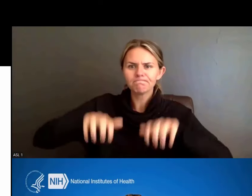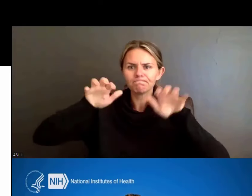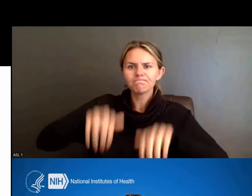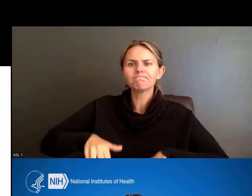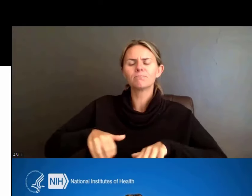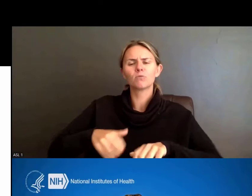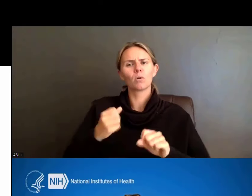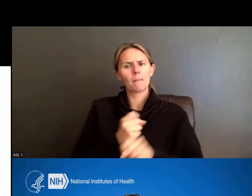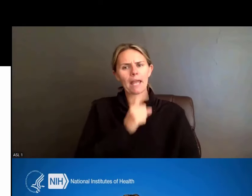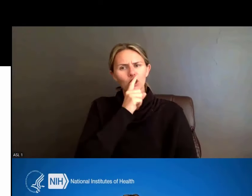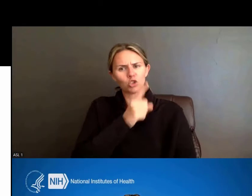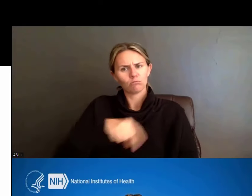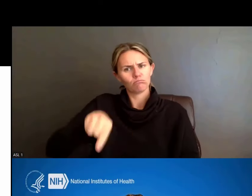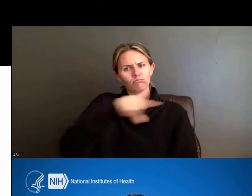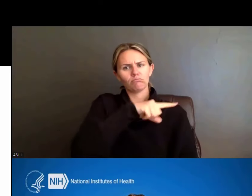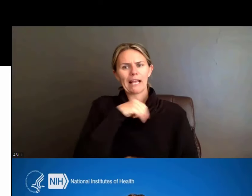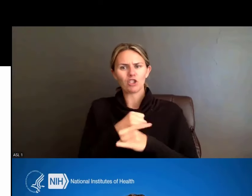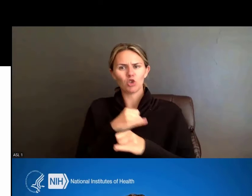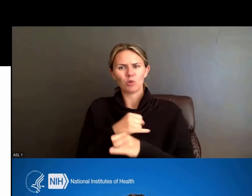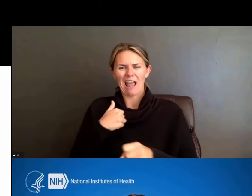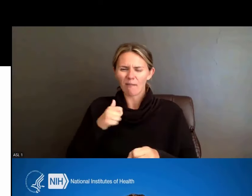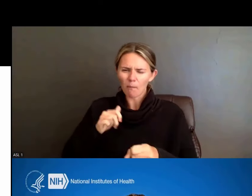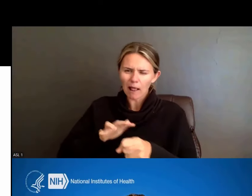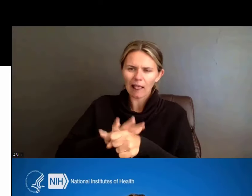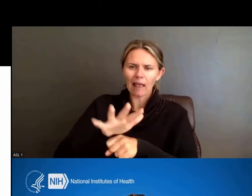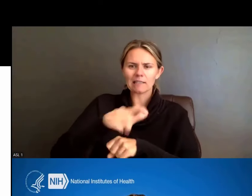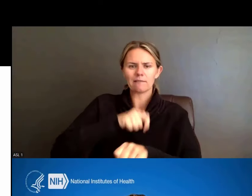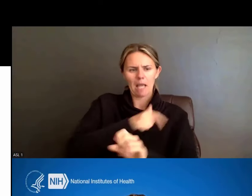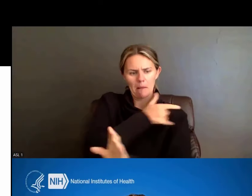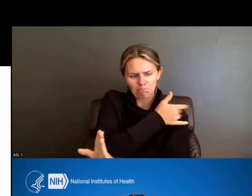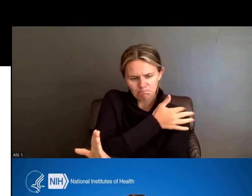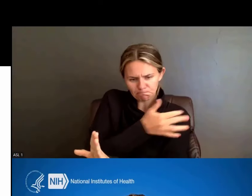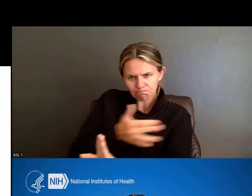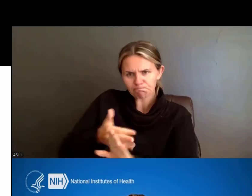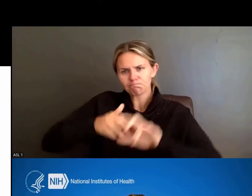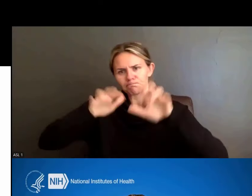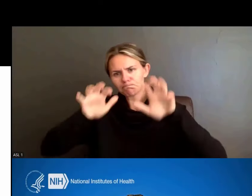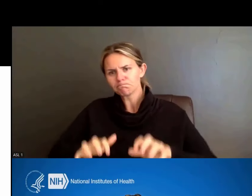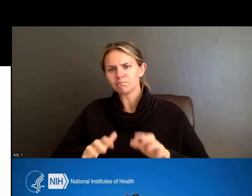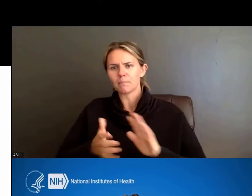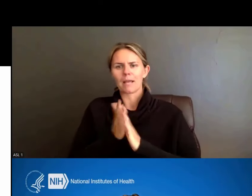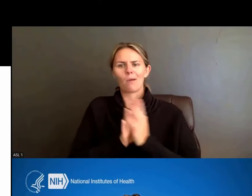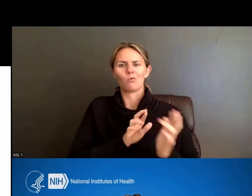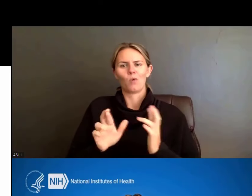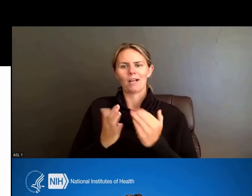have enough time in order to be able to do this. So, as it says on the slide,